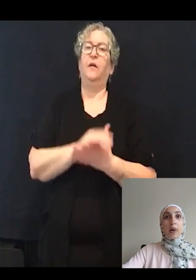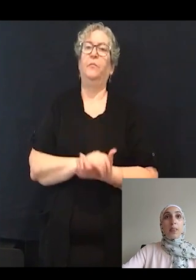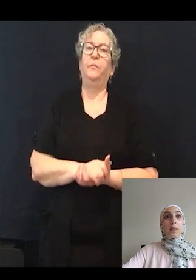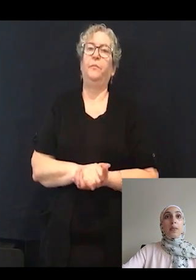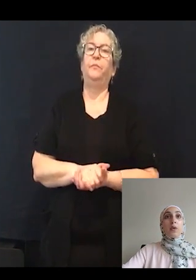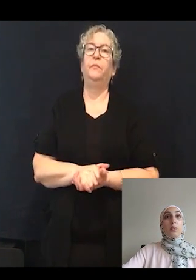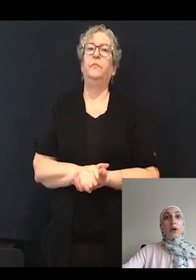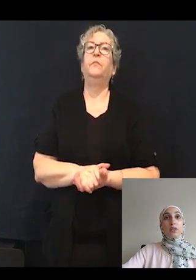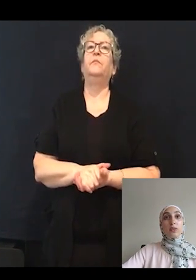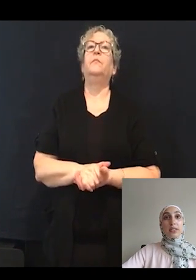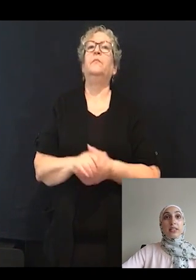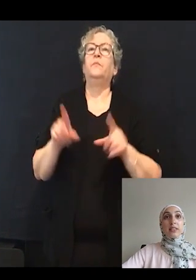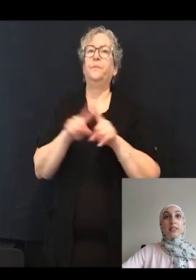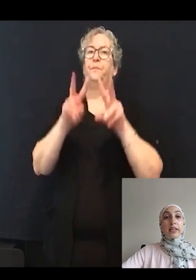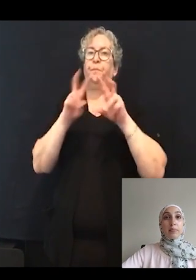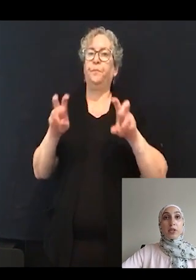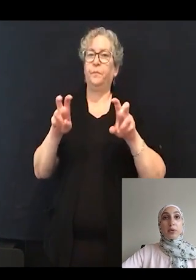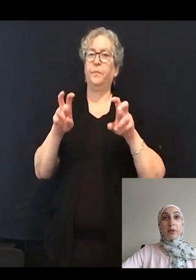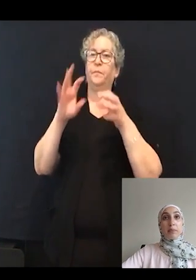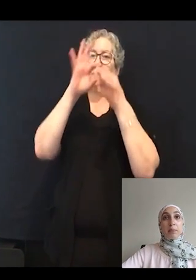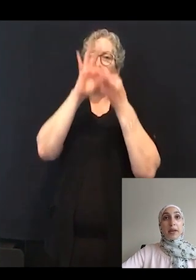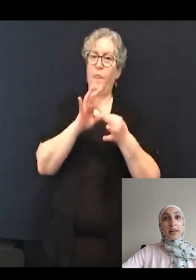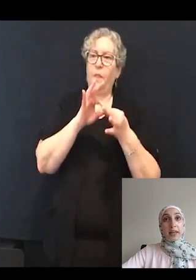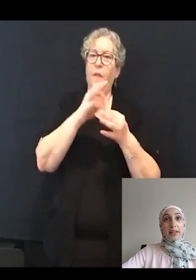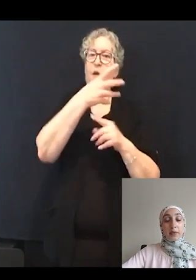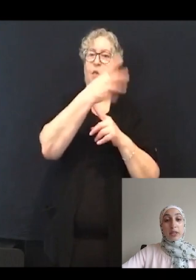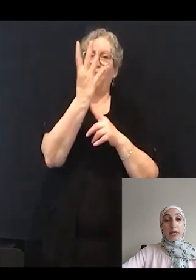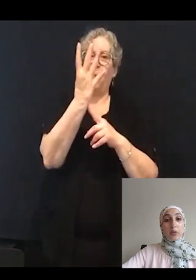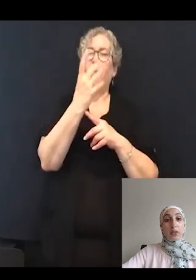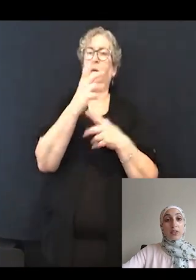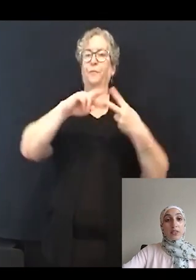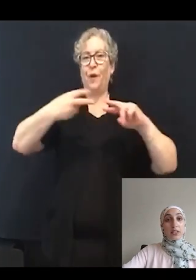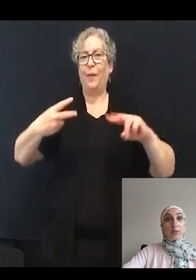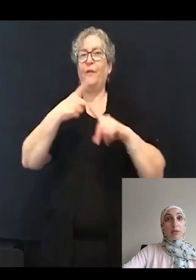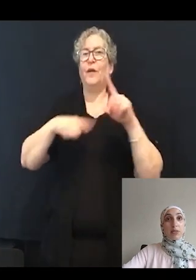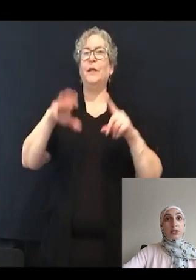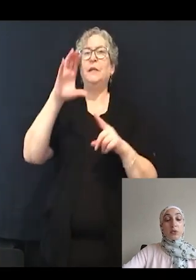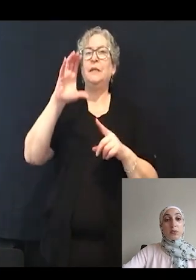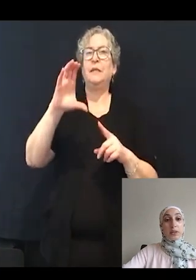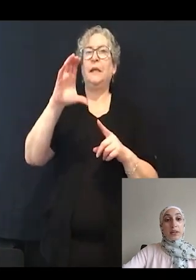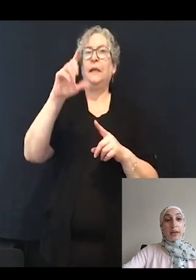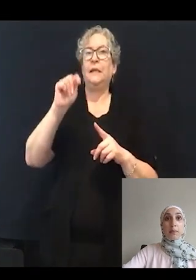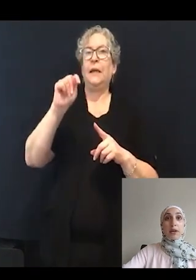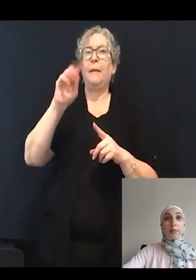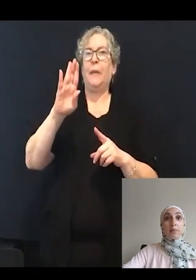We also assess the synaptic ribbon by, again, labeling with CTBP2 an antibody.